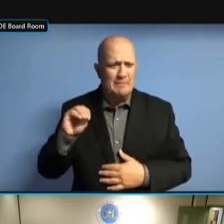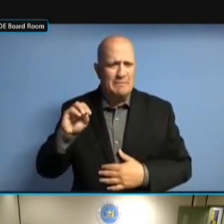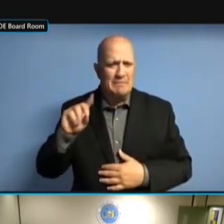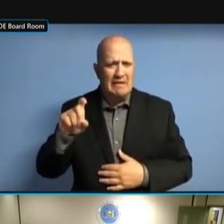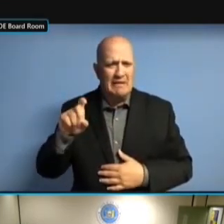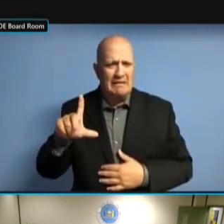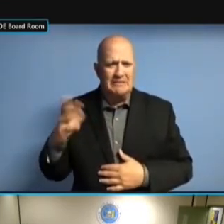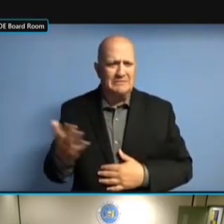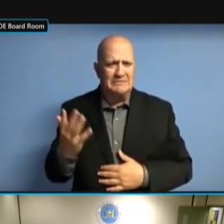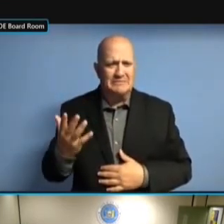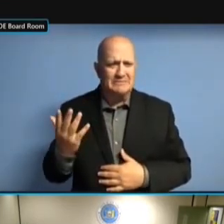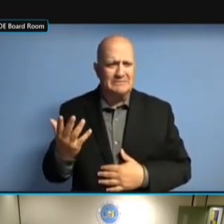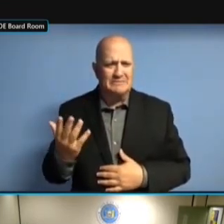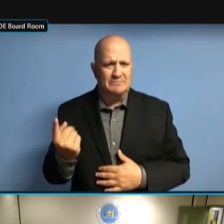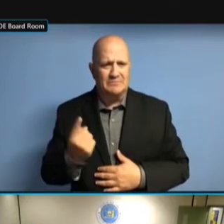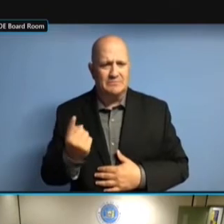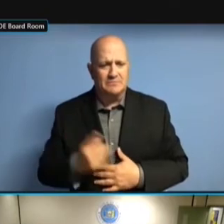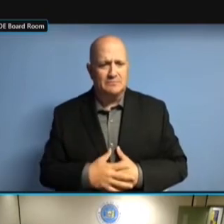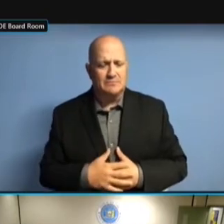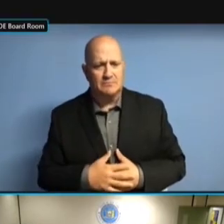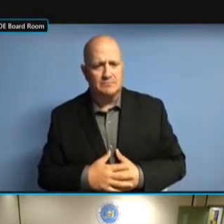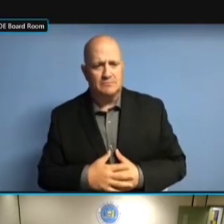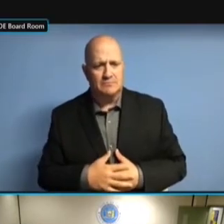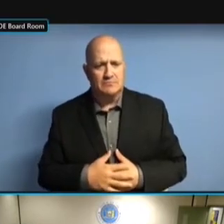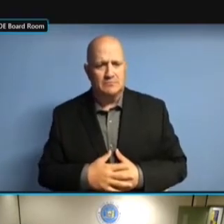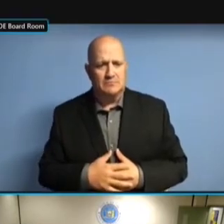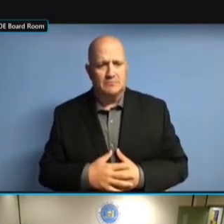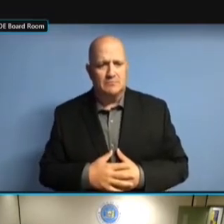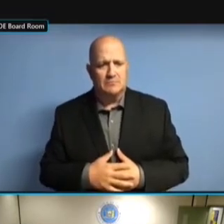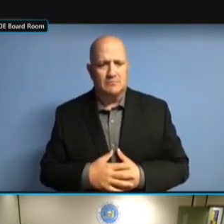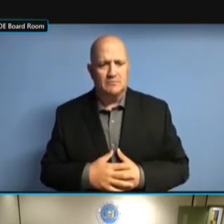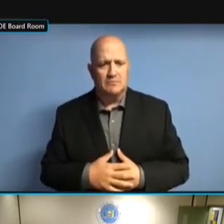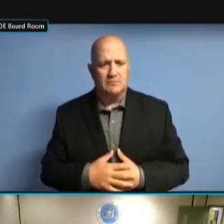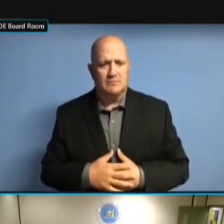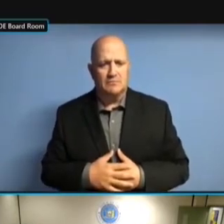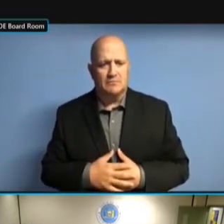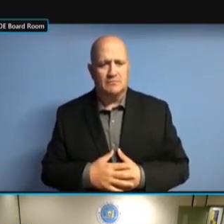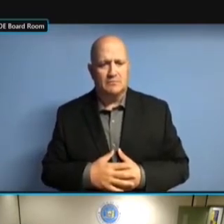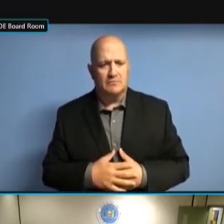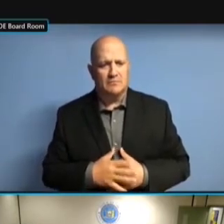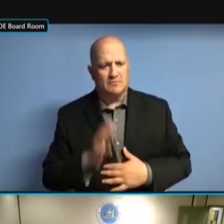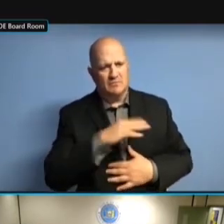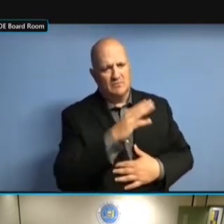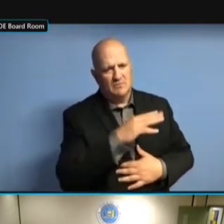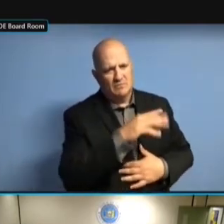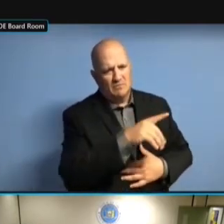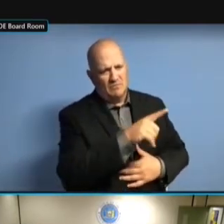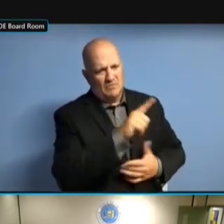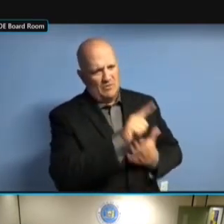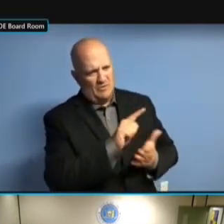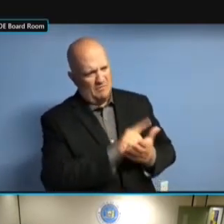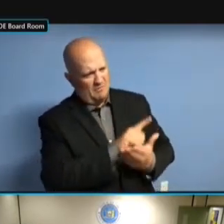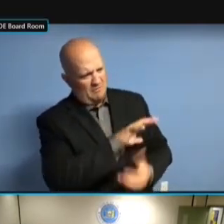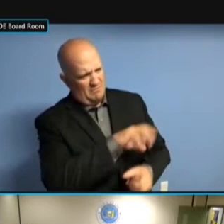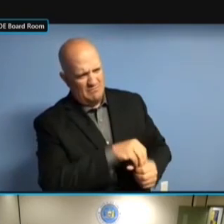THAT? WHY THAT? WHY WERE THAT? WHY WERE THE THAT? WHY WERE THE LAWYERS THAT? WHY WERE THE LAWYERS THERE? WHY WERE THE LAWYERS THERE? WHY WERE THE LAWYERS THERE? >> WHY WERE THE LAWYERS THERE? >> I WHY WERE THE LAWYERS THERE? >> I BELIEVE WHY WERE THE LAWYERS THERE? >> I BELIEVE IT WHY WERE THE LAWYERS THERE? >> I BELIEVE IT WAS WHY WERE THE LAWYERS THERE? >> I BELIEVE IT WAS JUST WHY WERE THE LAWYERS THERE? >> I BELIEVE IT WAS JUST A I BELIEVE IT WAS JUST A I BELIEVE IT WAS JUST A REQUEST I BELIEVE IT WAS JUST A REQUEST FROM I BELIEVE IT WAS JUST A REQUEST FROM THE I BELIEVE IT WAS JUST A REQUEST FROM THE LOBBYISTS, I BELIEVE IT WAS JUST A REQUEST FROM THE LOBBYISTS, THE REQUEST FROM THE LOBBYISTS, THE REQUEST FROM THE LOBBYISTS, THE COMPANY. COMPANY. COMPANY. THEY COMPANY. THEY WANTED COMPANY. THEY WANTED TO